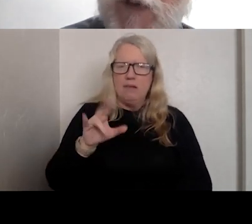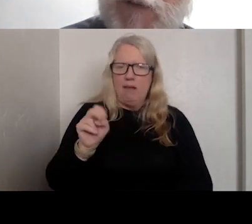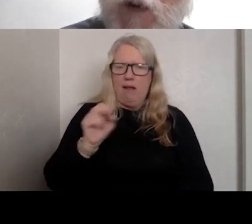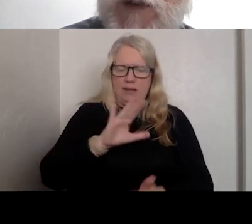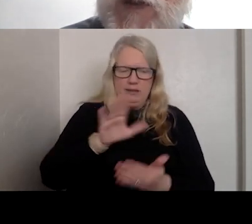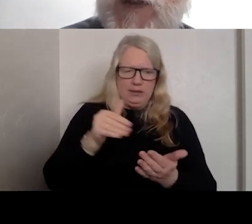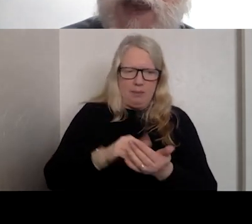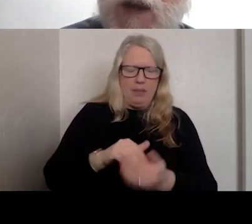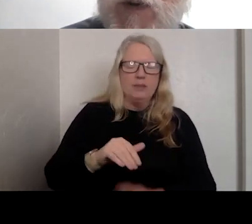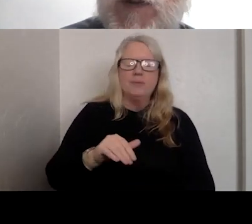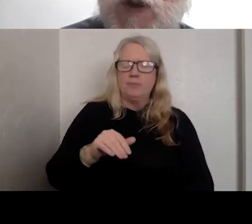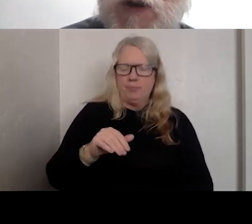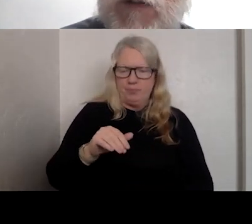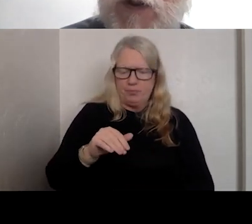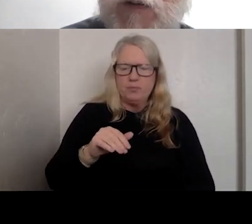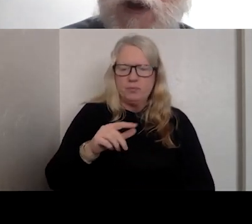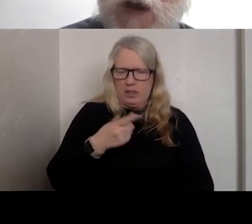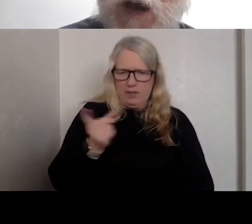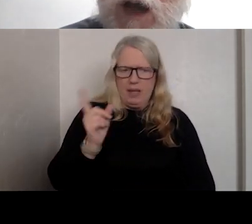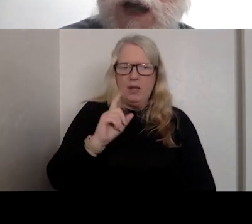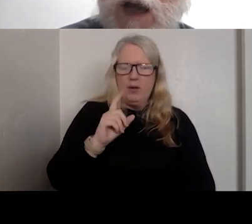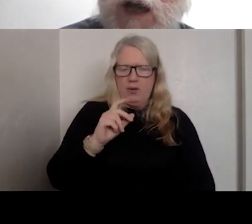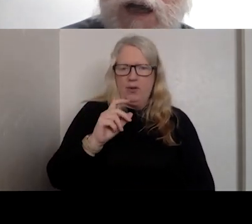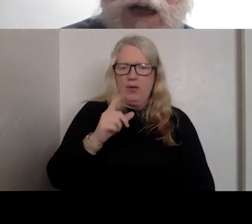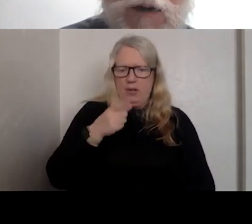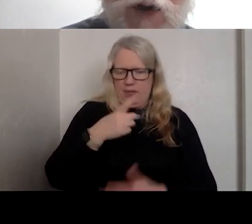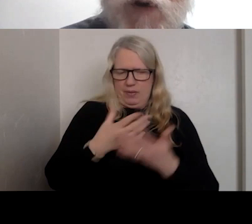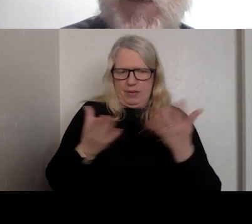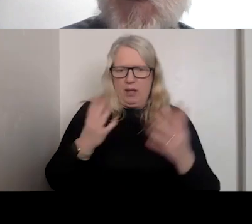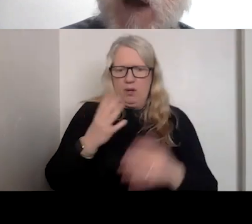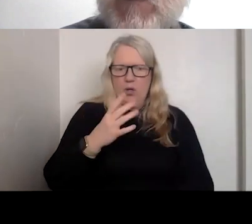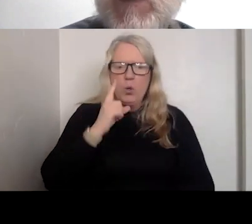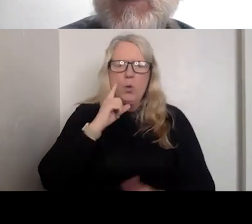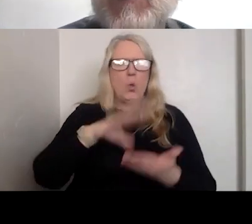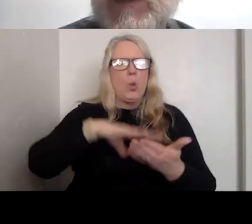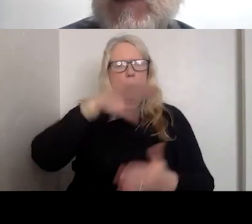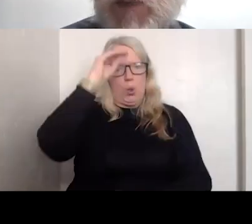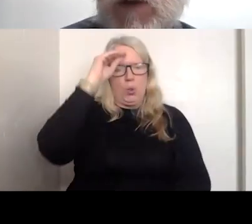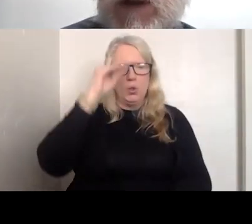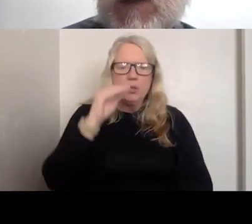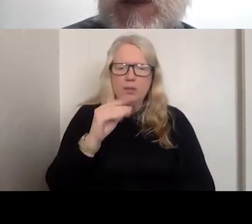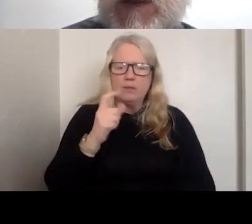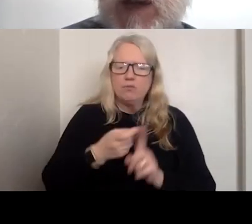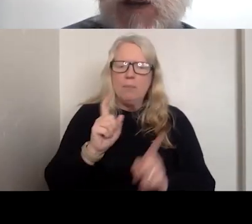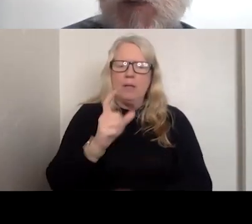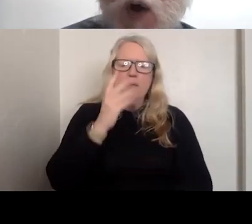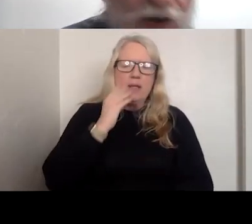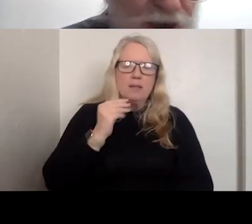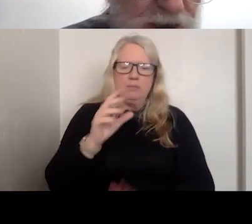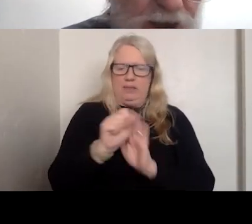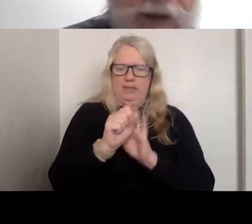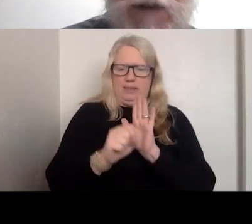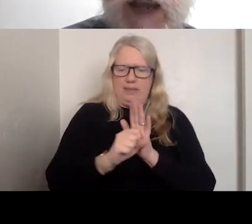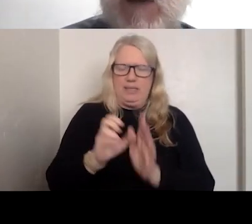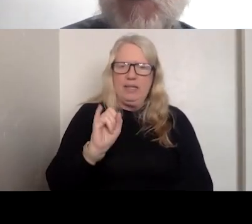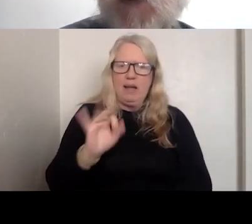ONE OF THE EXPERIENCES THERE WAS FROM WASHINGTON AND THEIR NATIVE